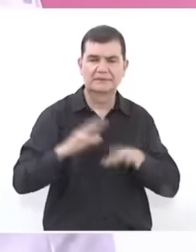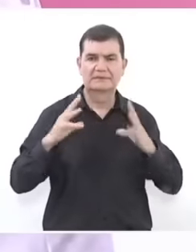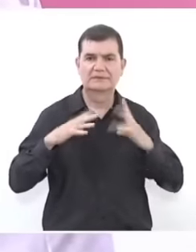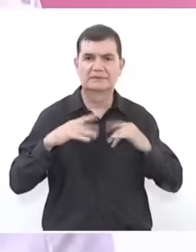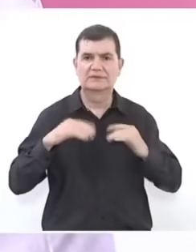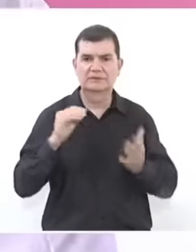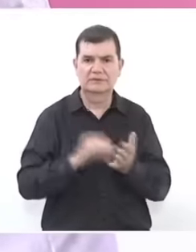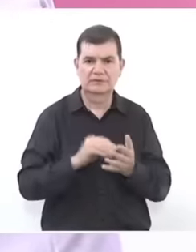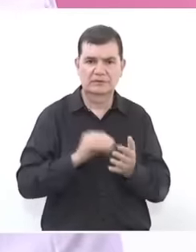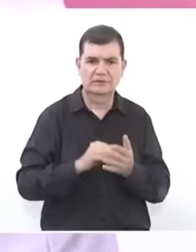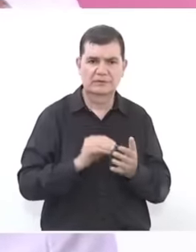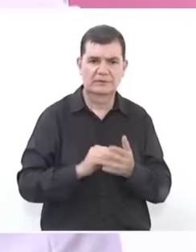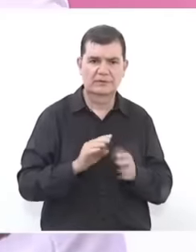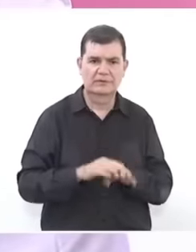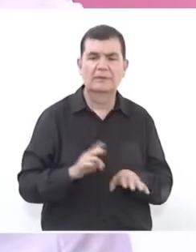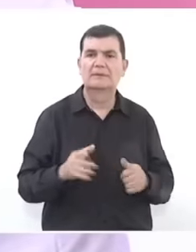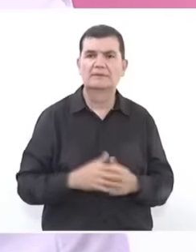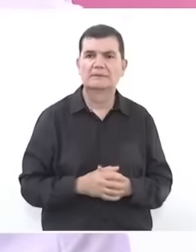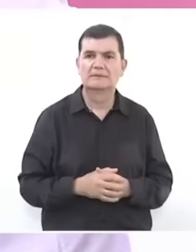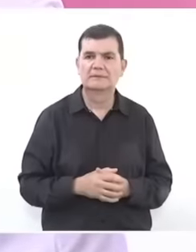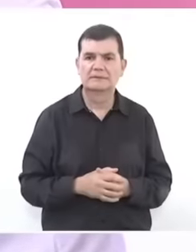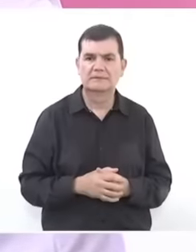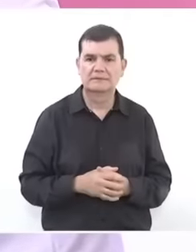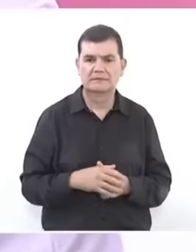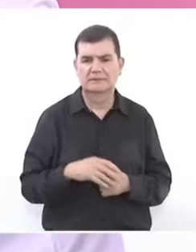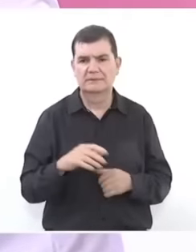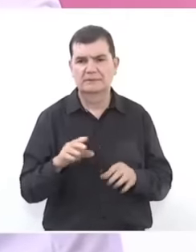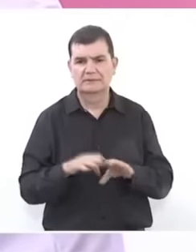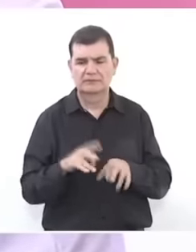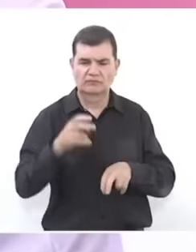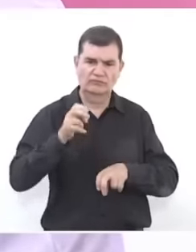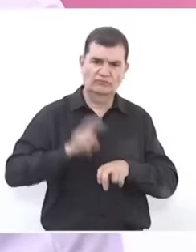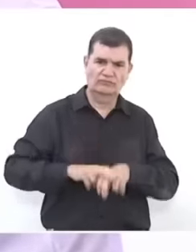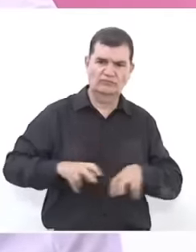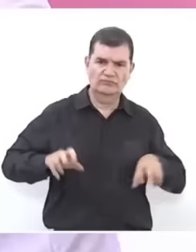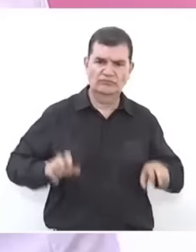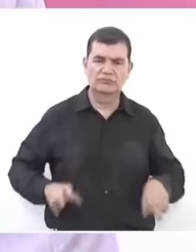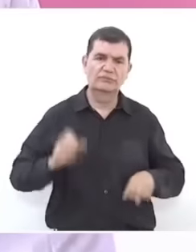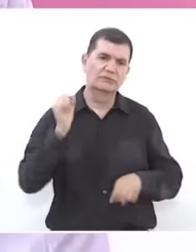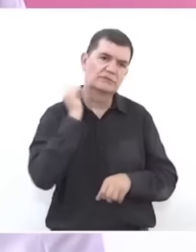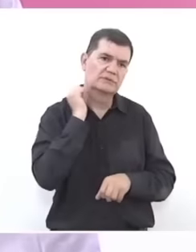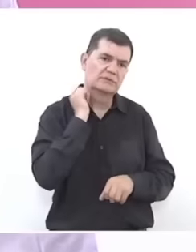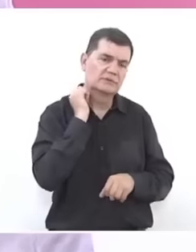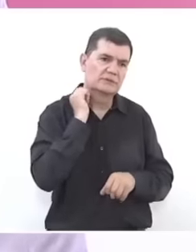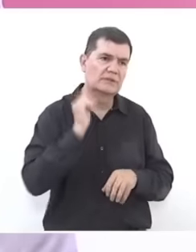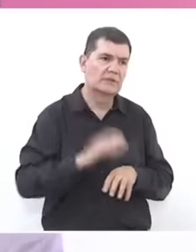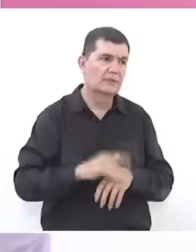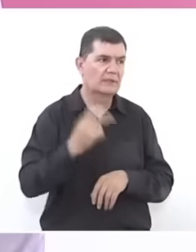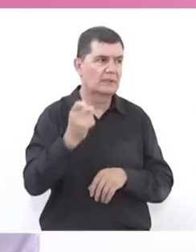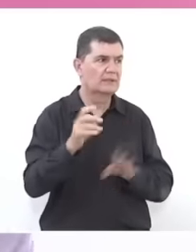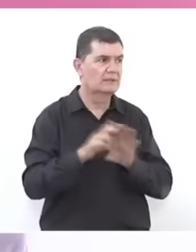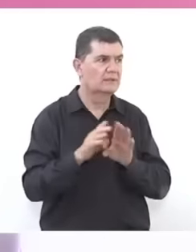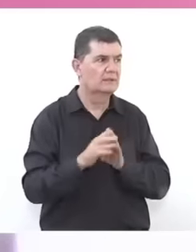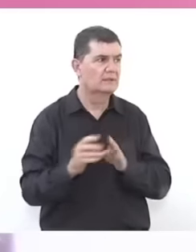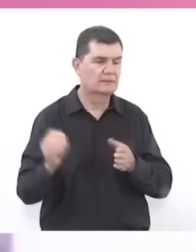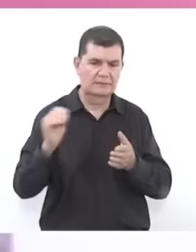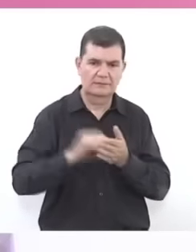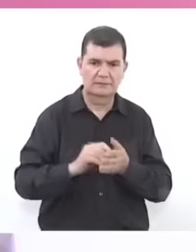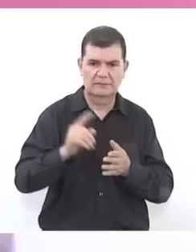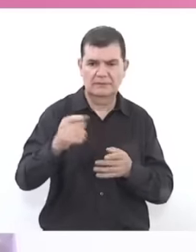no longer a comfortable chair in the Chamber of Senators and in one of the They're going to catch them asleep and they